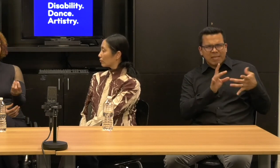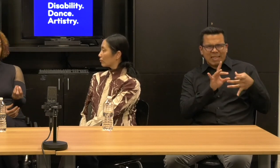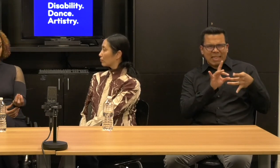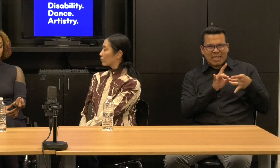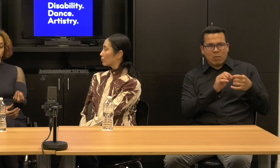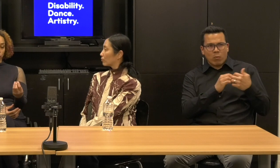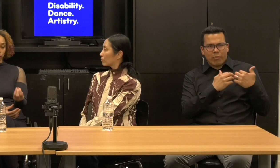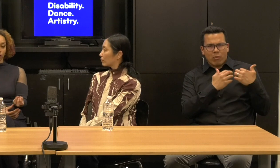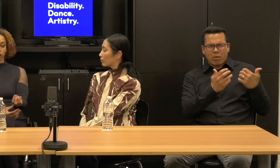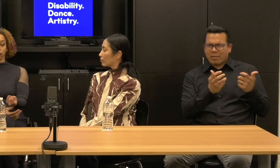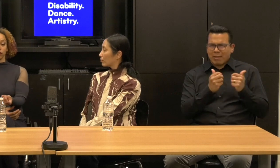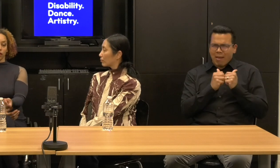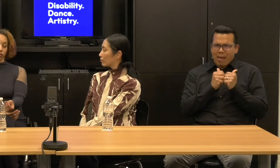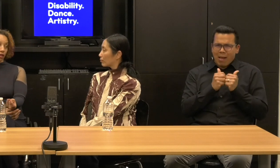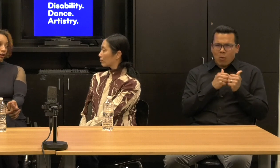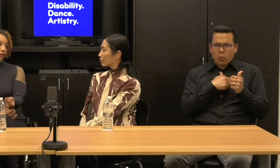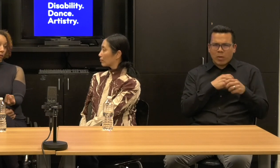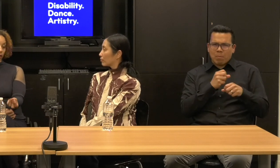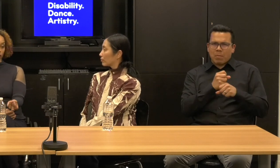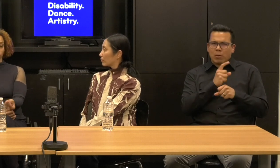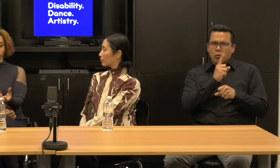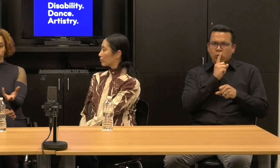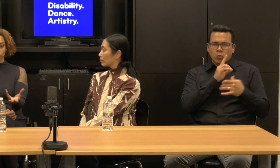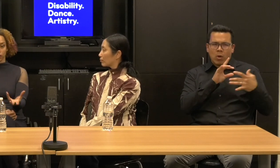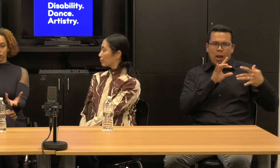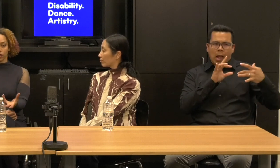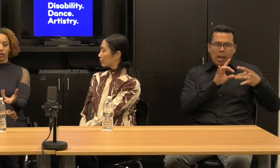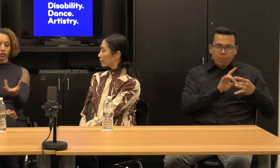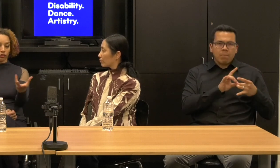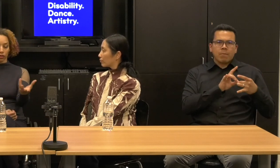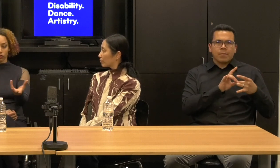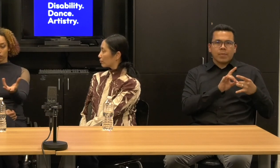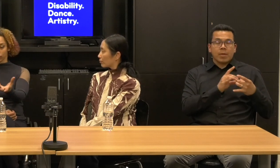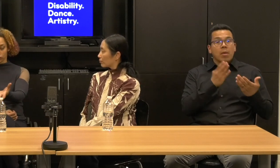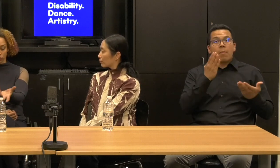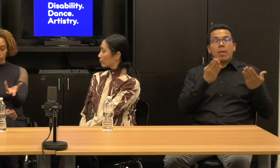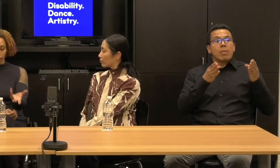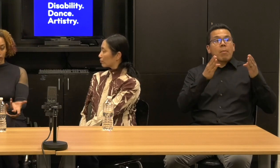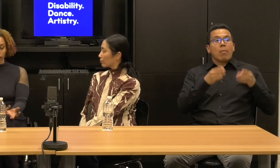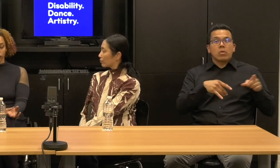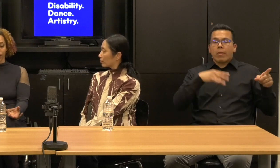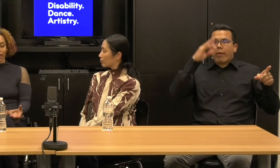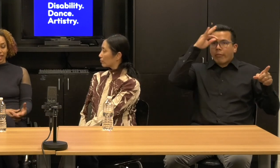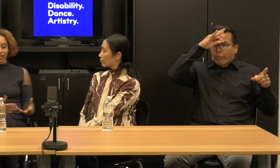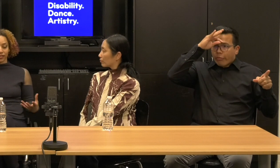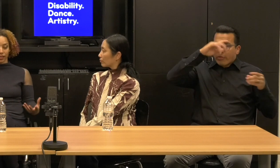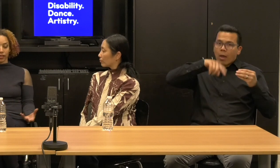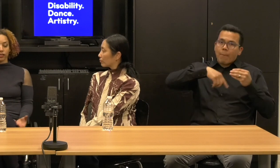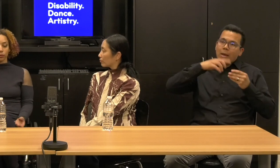so that someone who isn't necessarily familiar with disability aesthetics or culture or history or politics is in that.